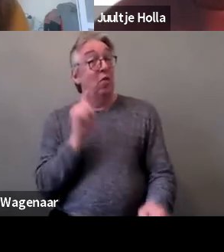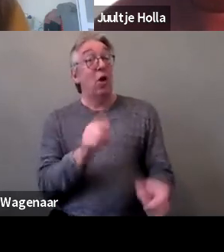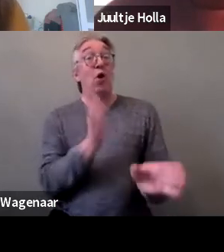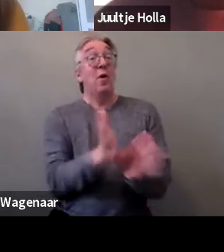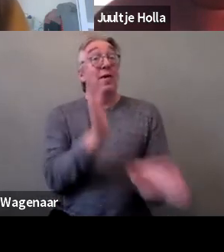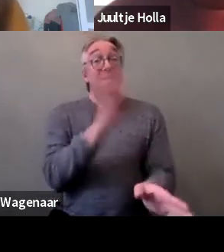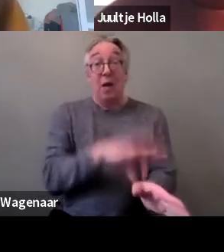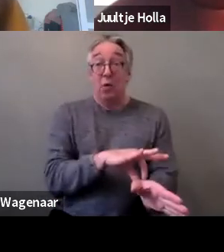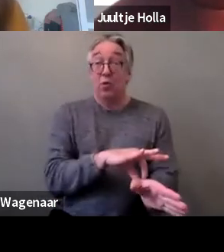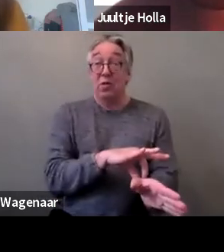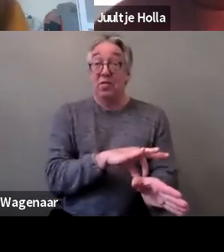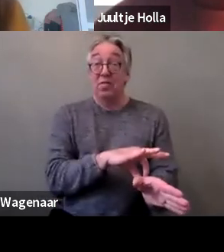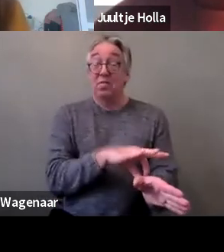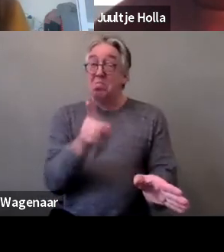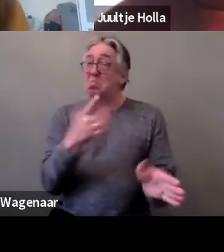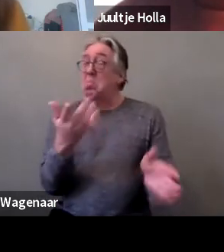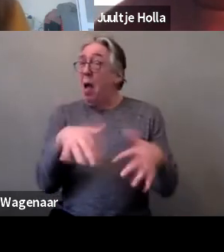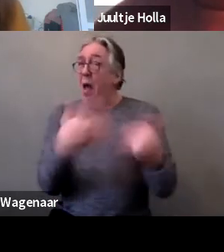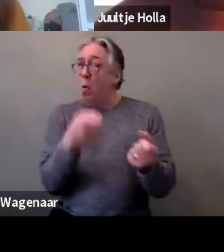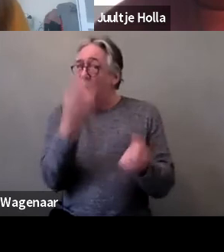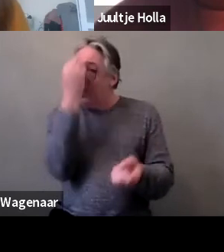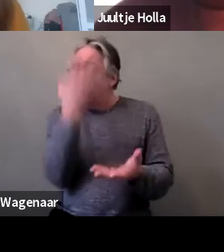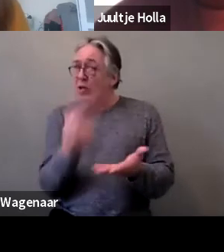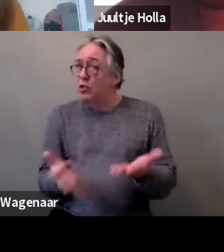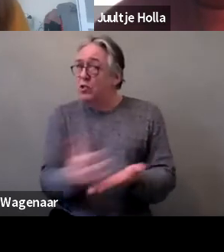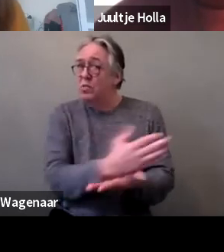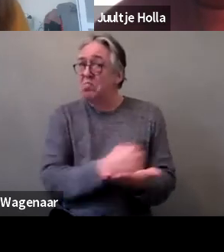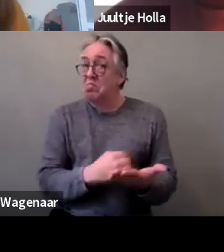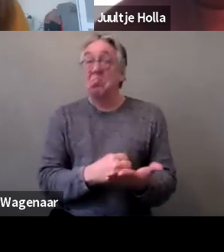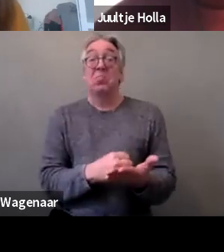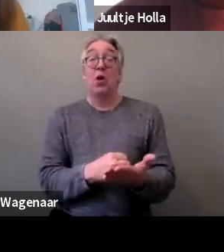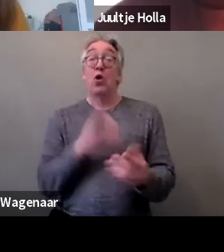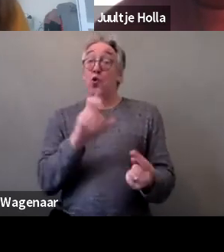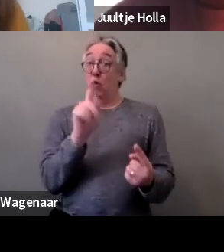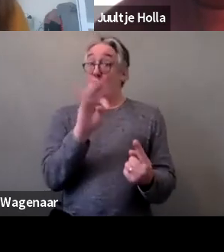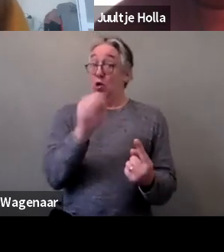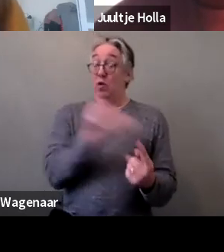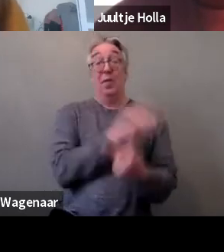and how information was collected. And then, I’ll ask Rachel from GREVIO